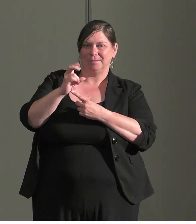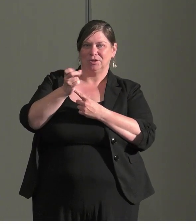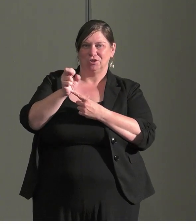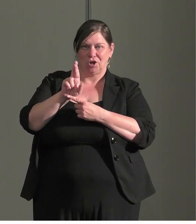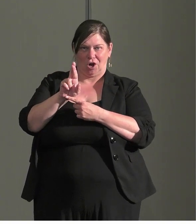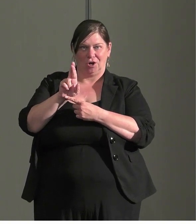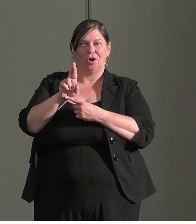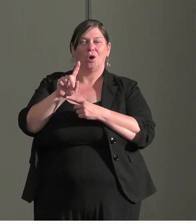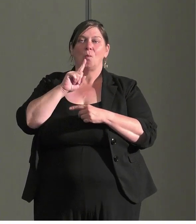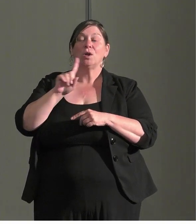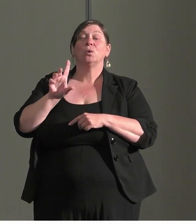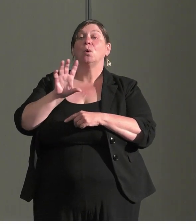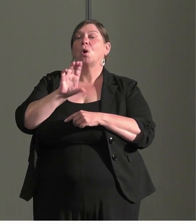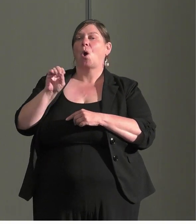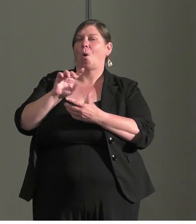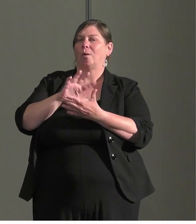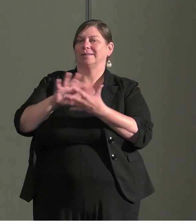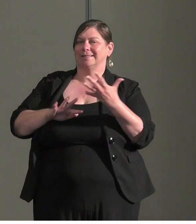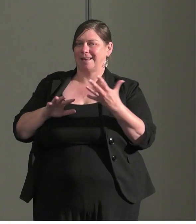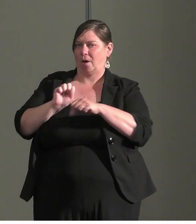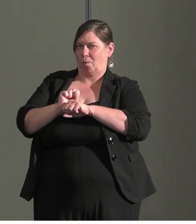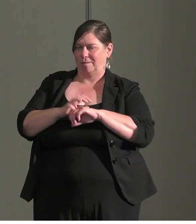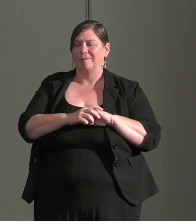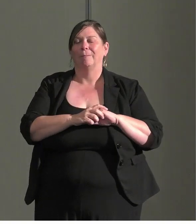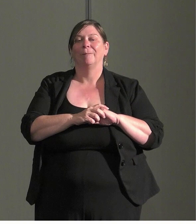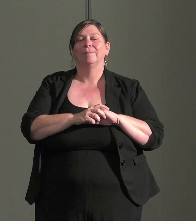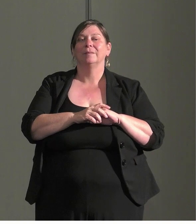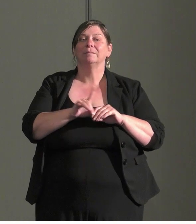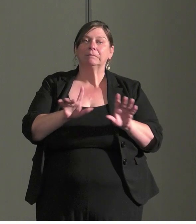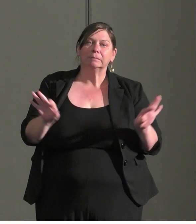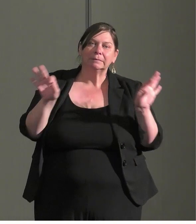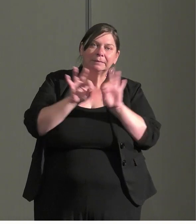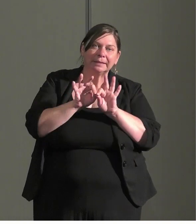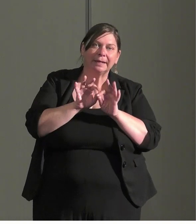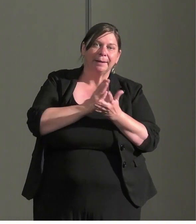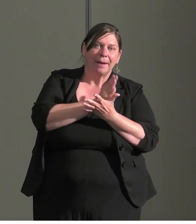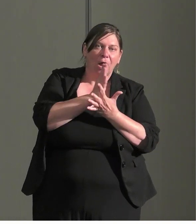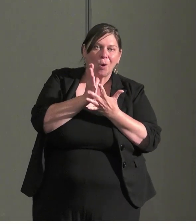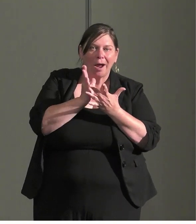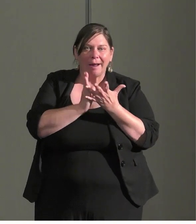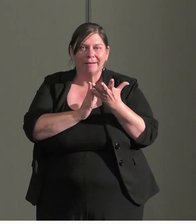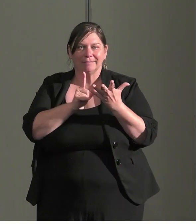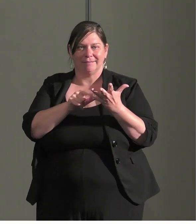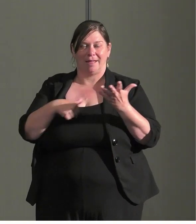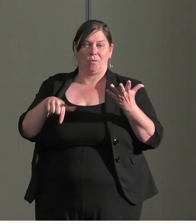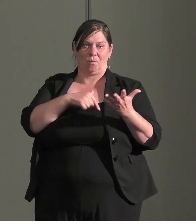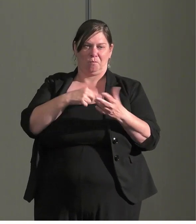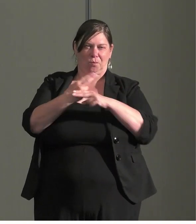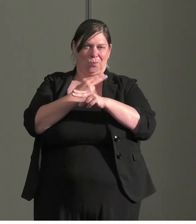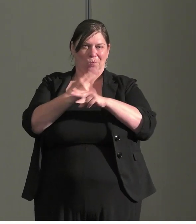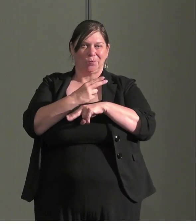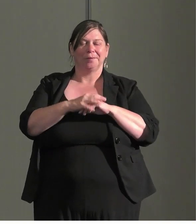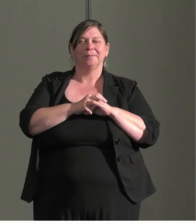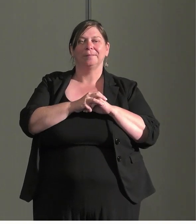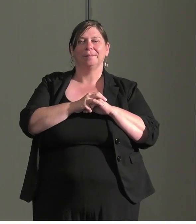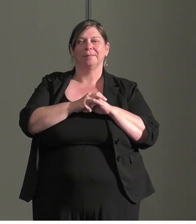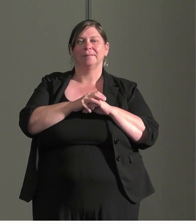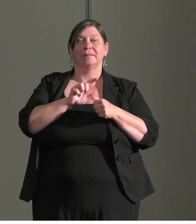work. Correction suggest. There is key areas of charter workshop we utilize. Section on people.